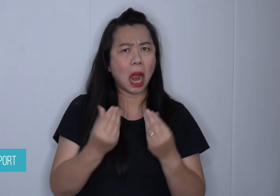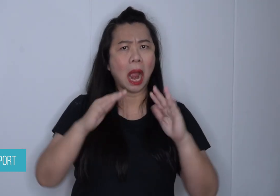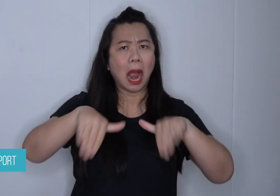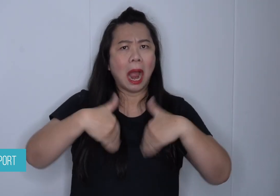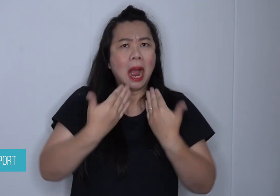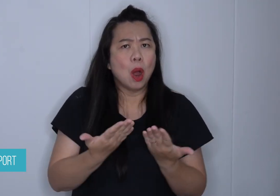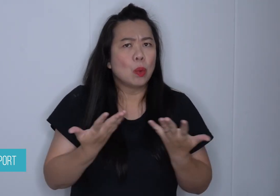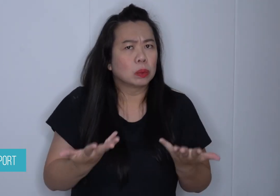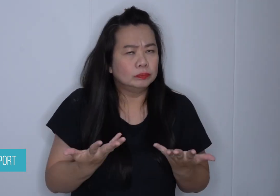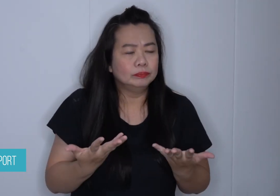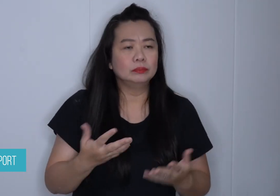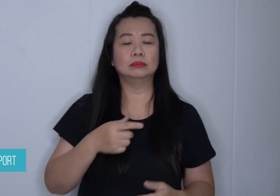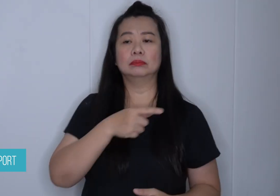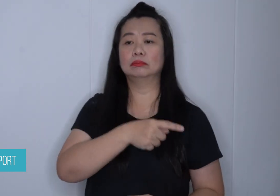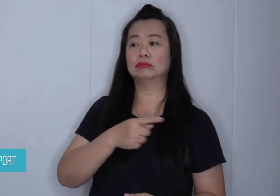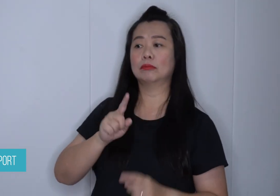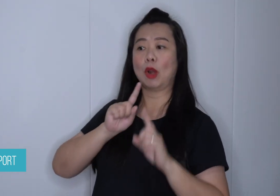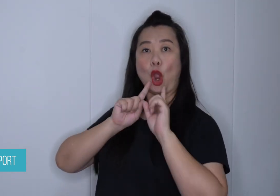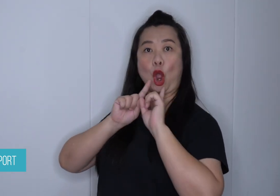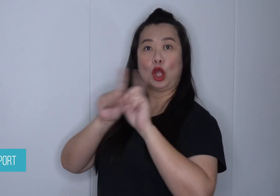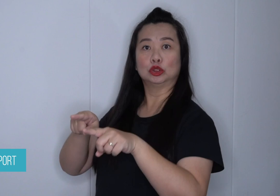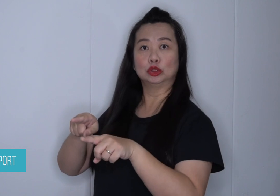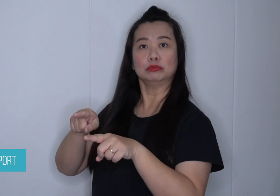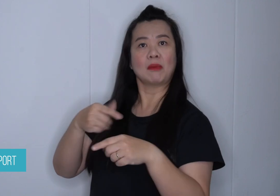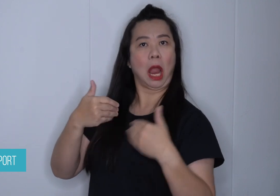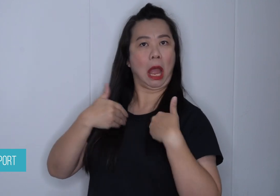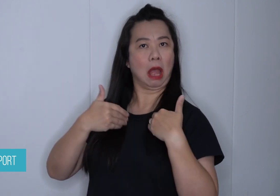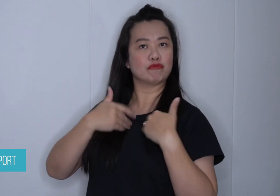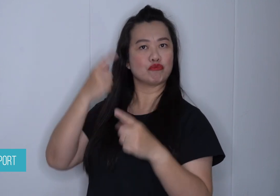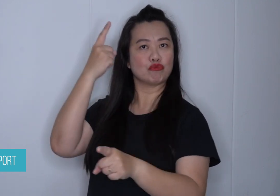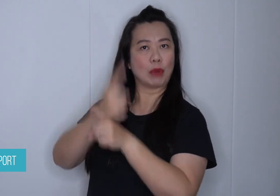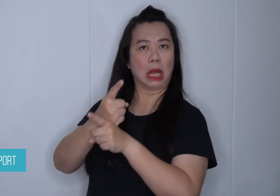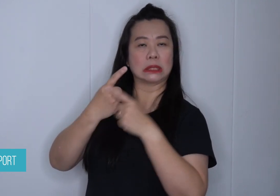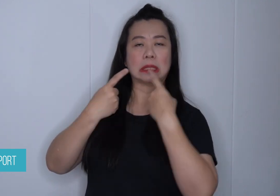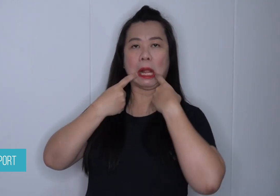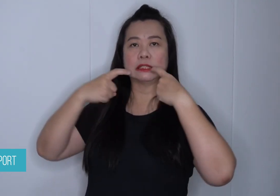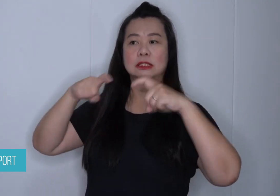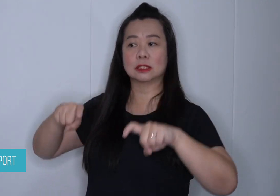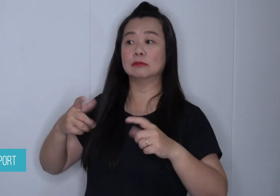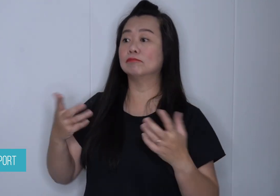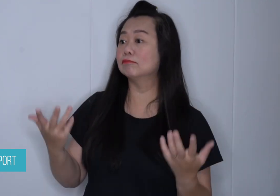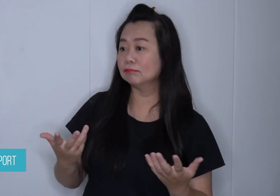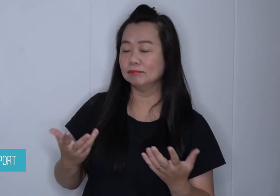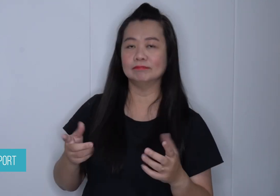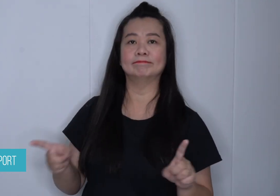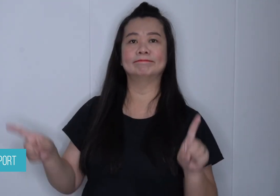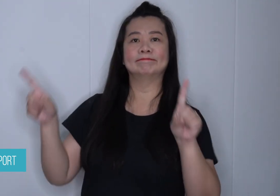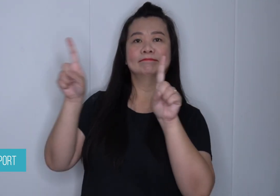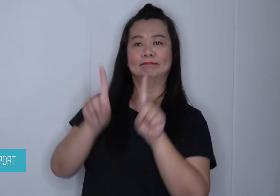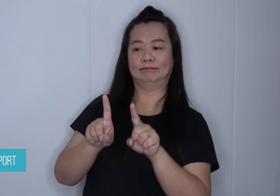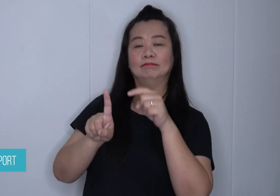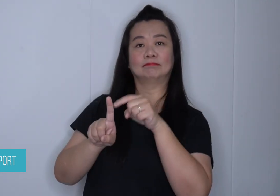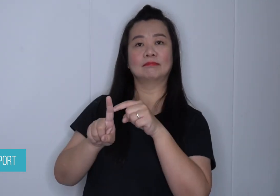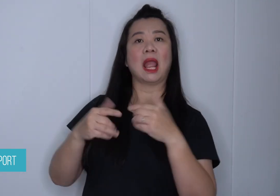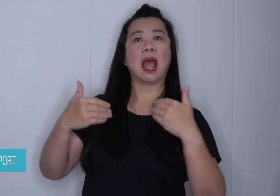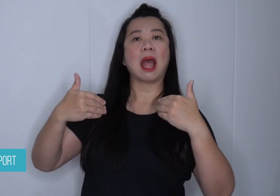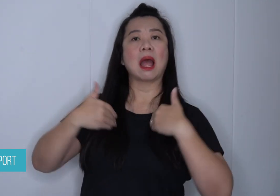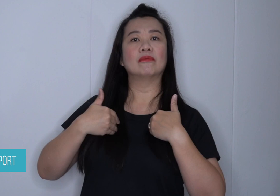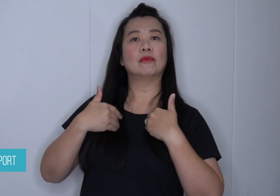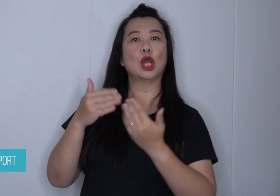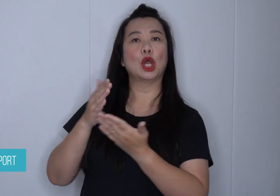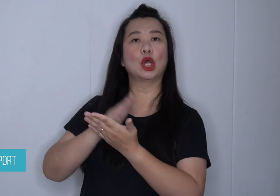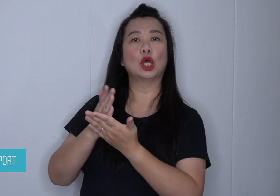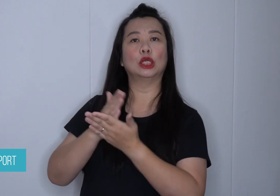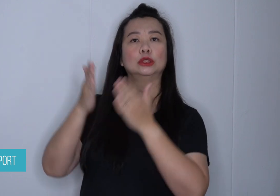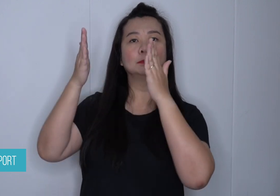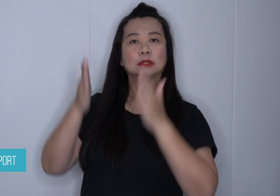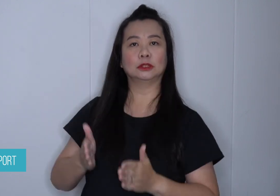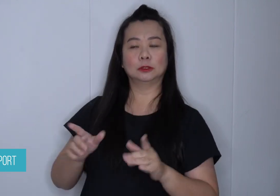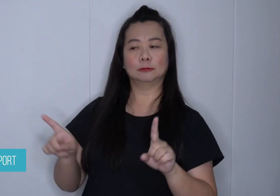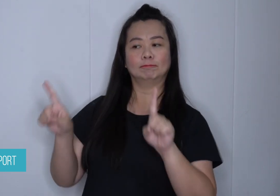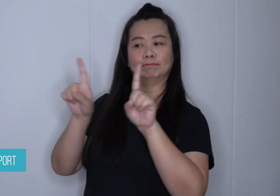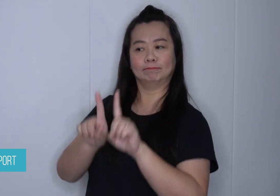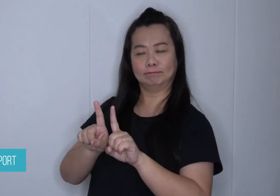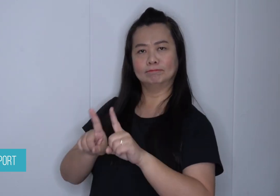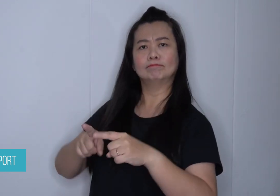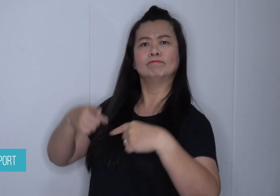an interpreter alongside her to interpret her arguments.